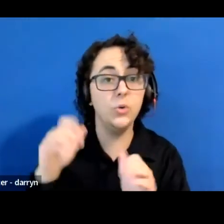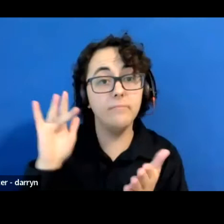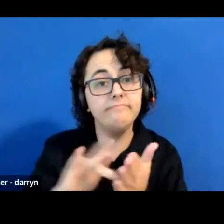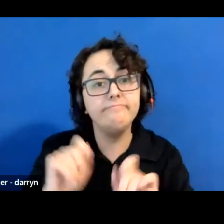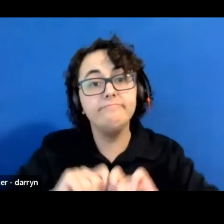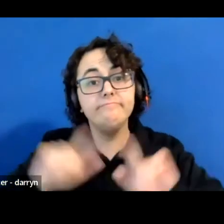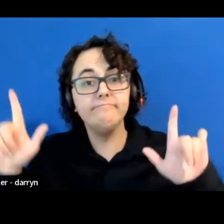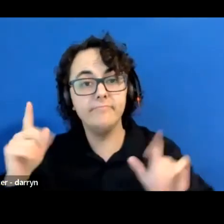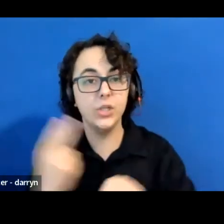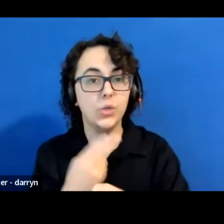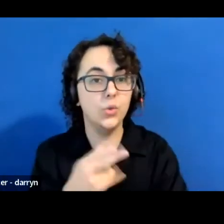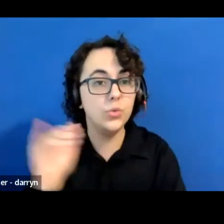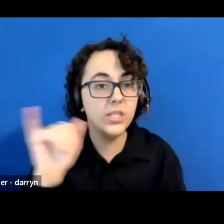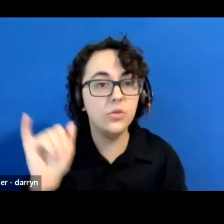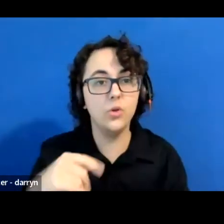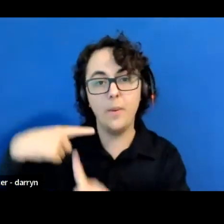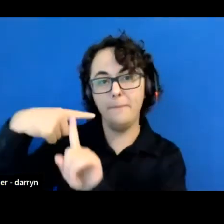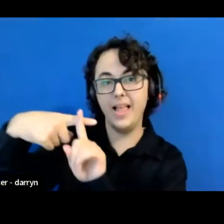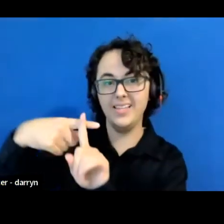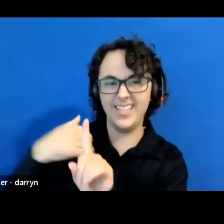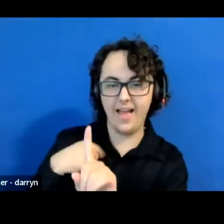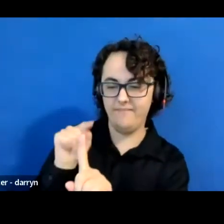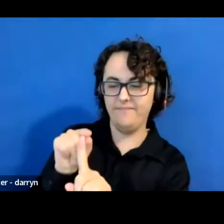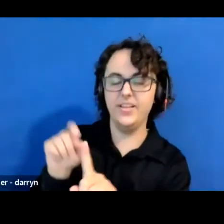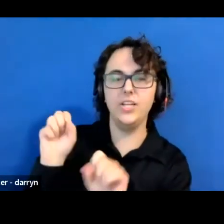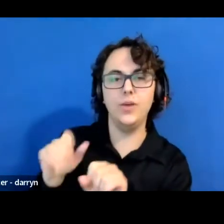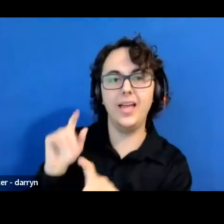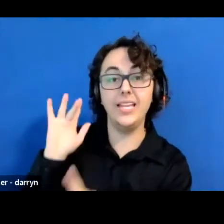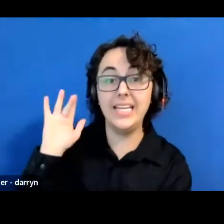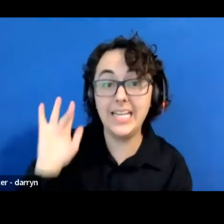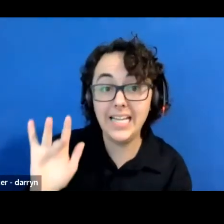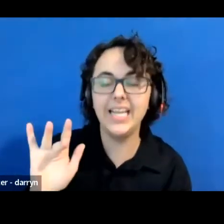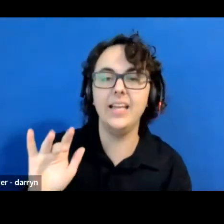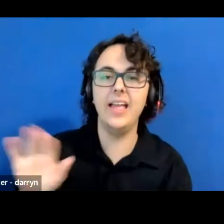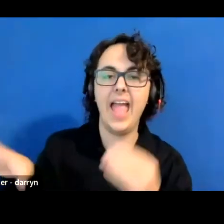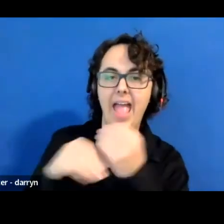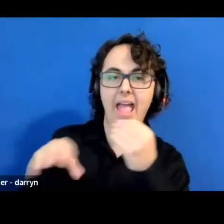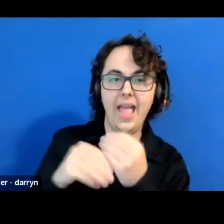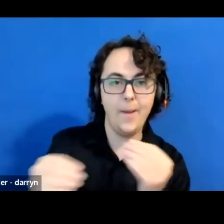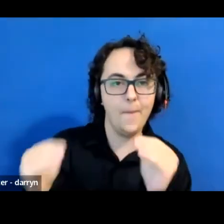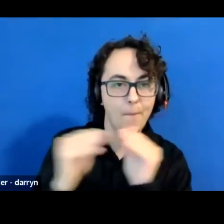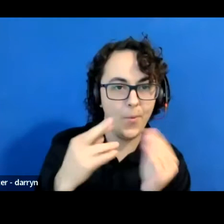in the lower right hand corner to add something of your own. So now onto our program.